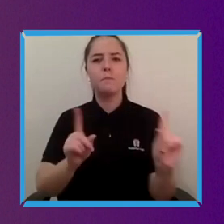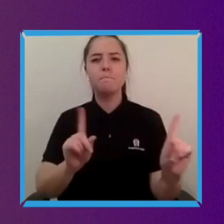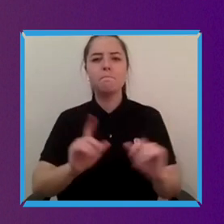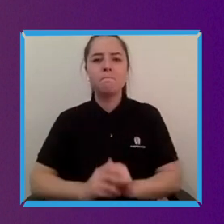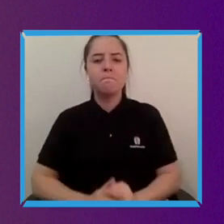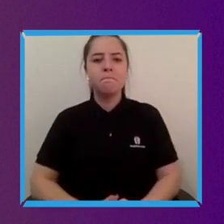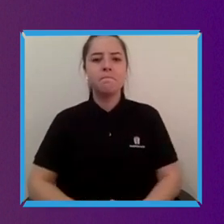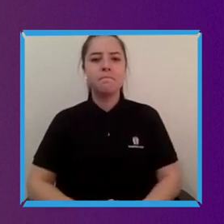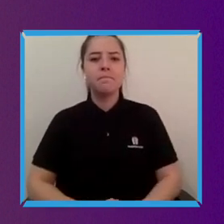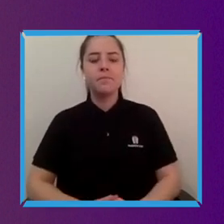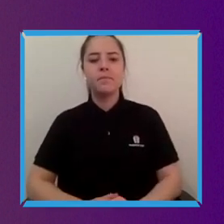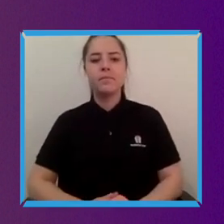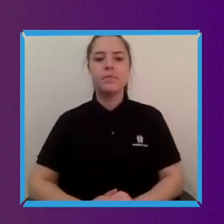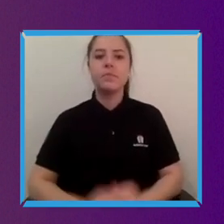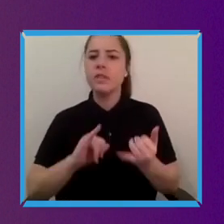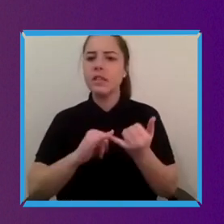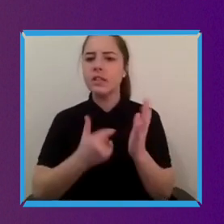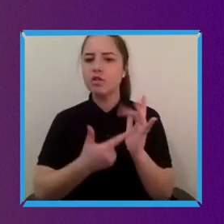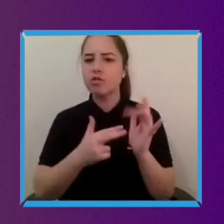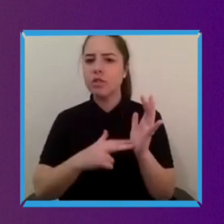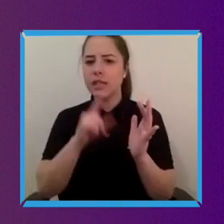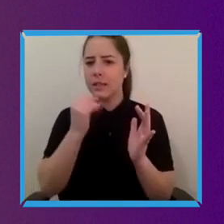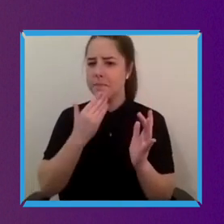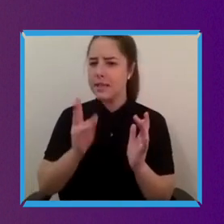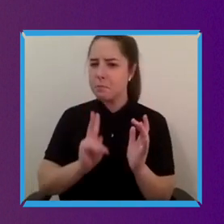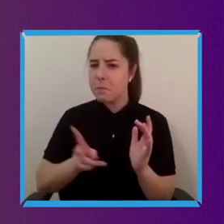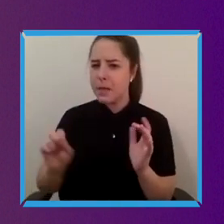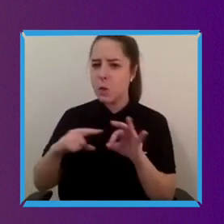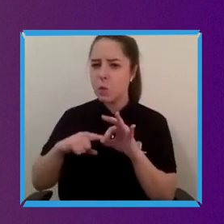me so I didn't quite catch you. Pete: yes if yeah you take that one Srin.